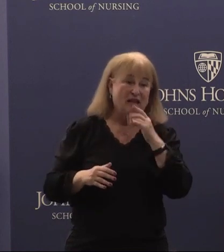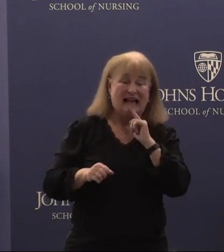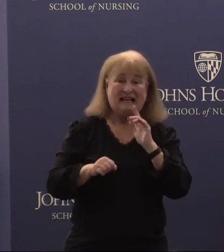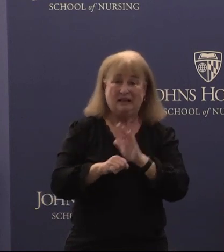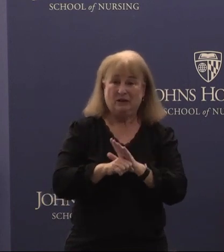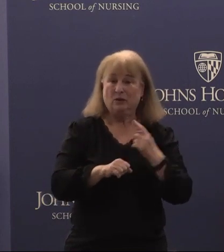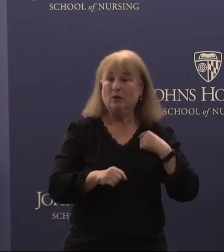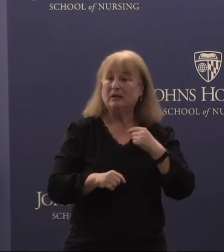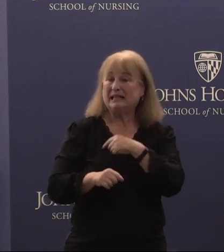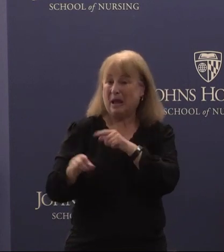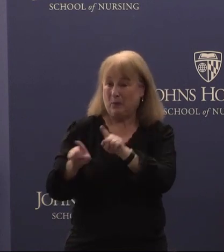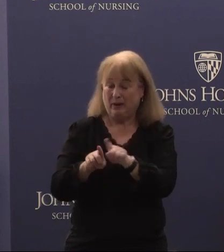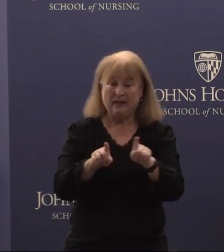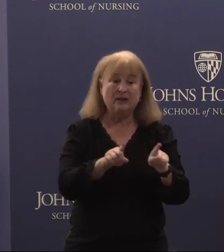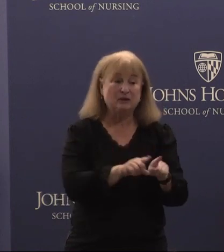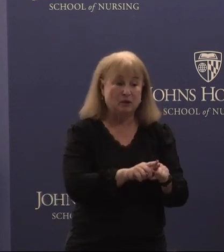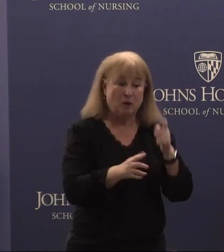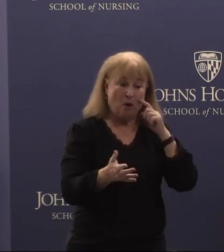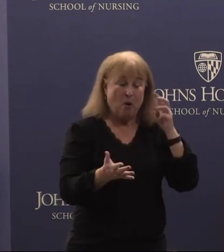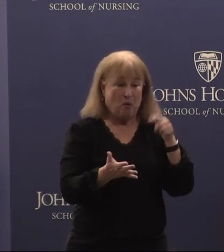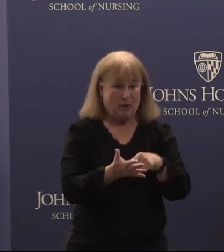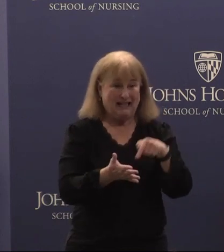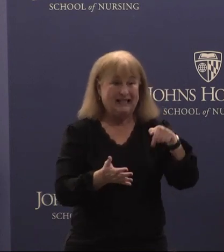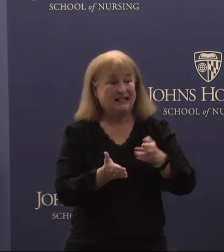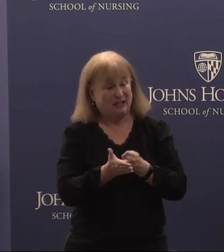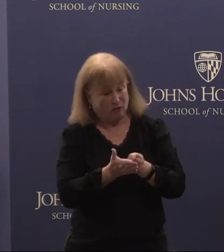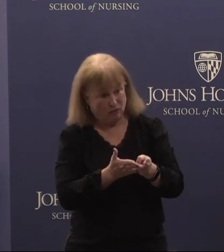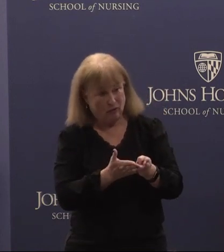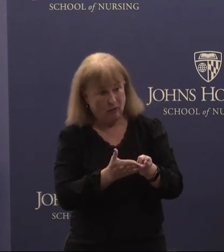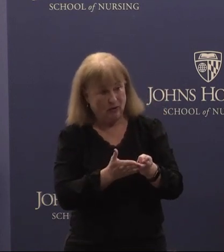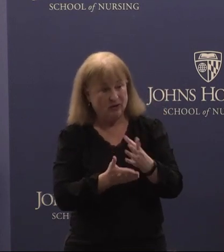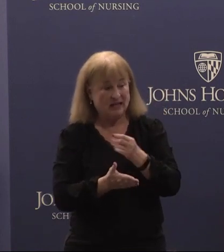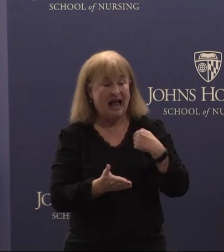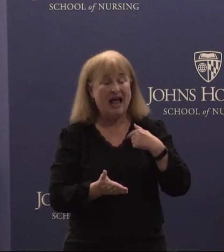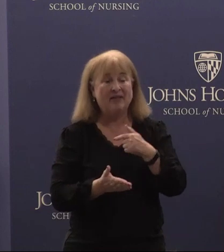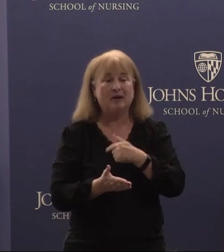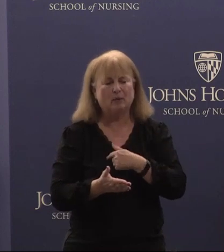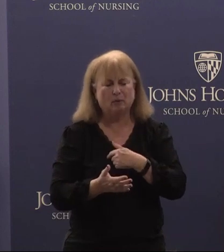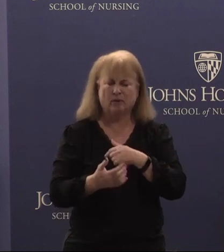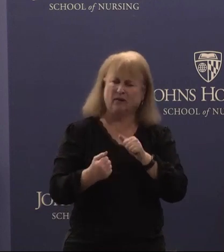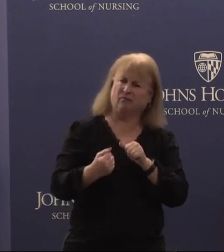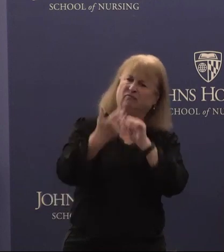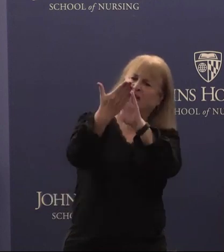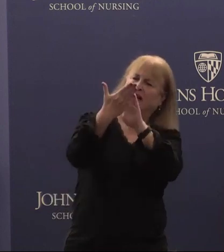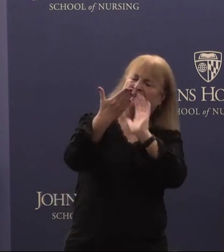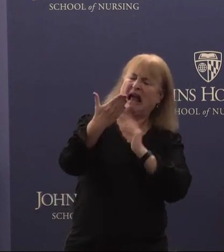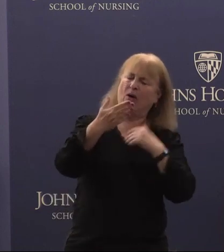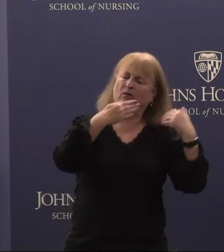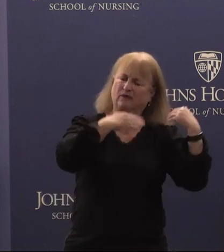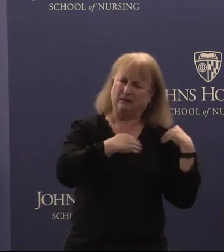we too witness these truths and that we reckon with our responsibility to address